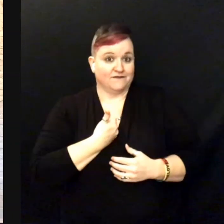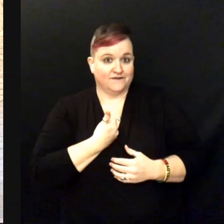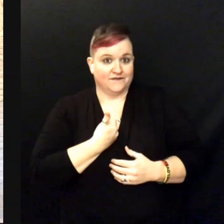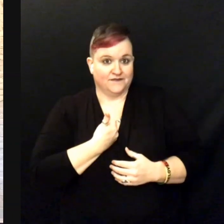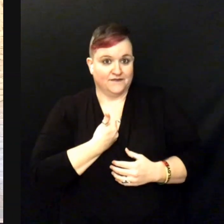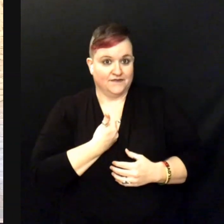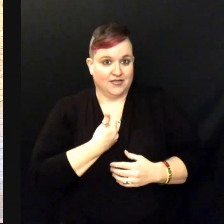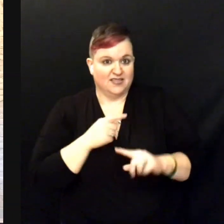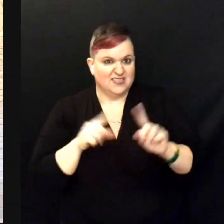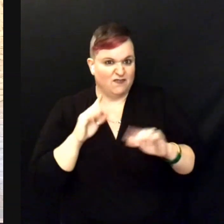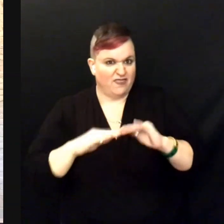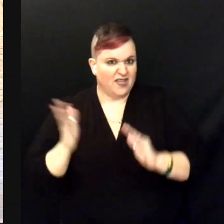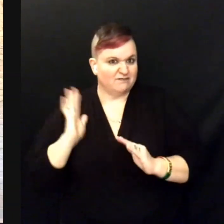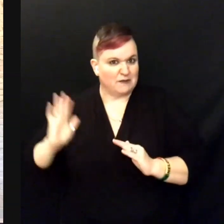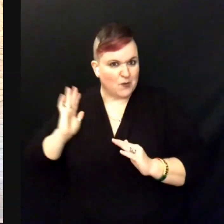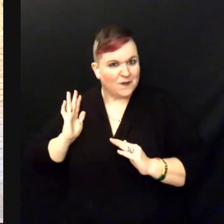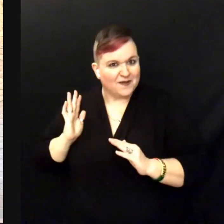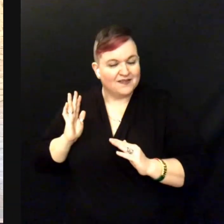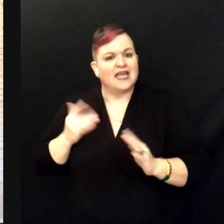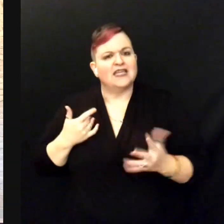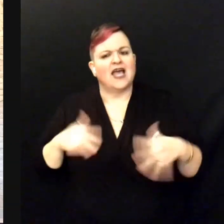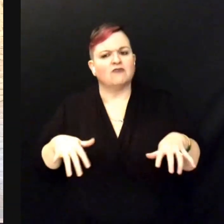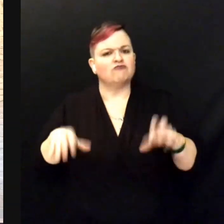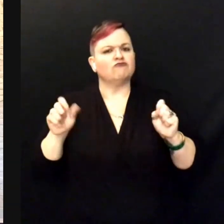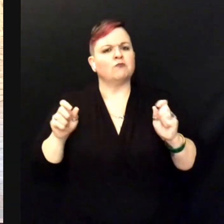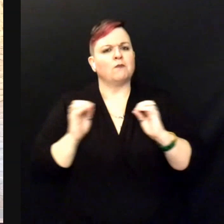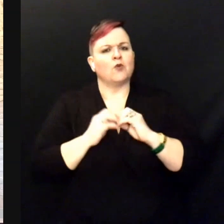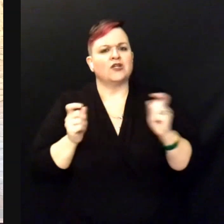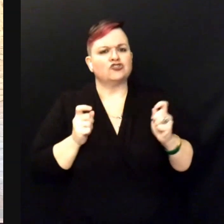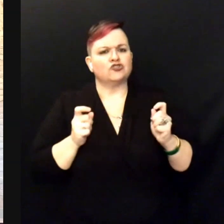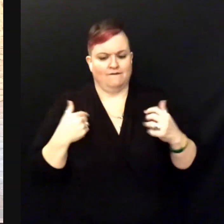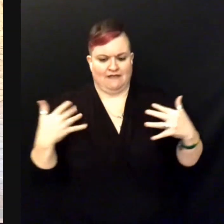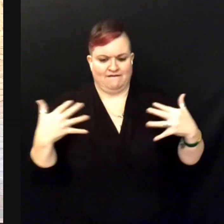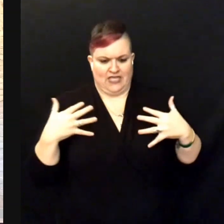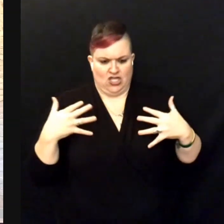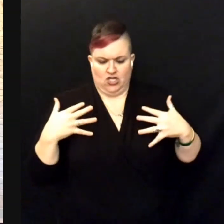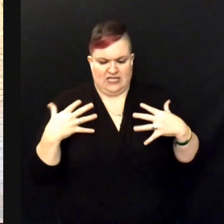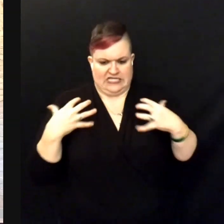to take a little bit more control over the fear that has been controlling my life